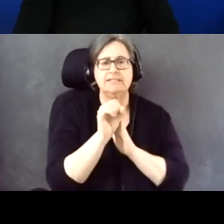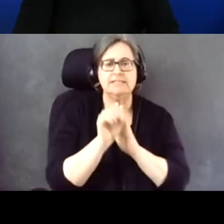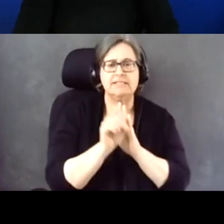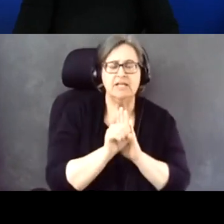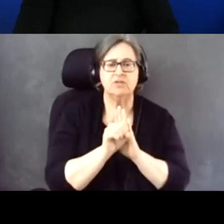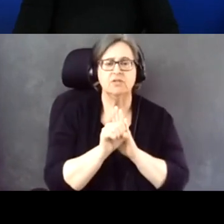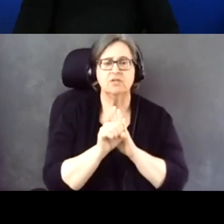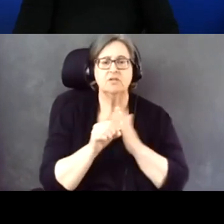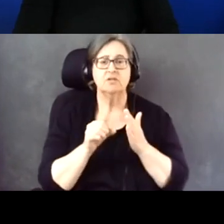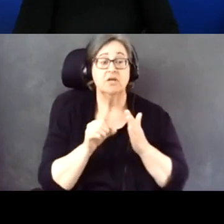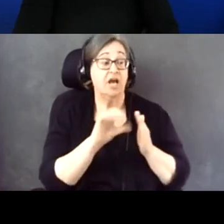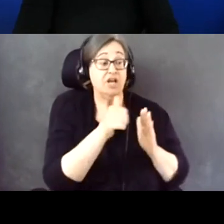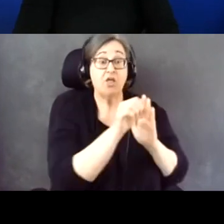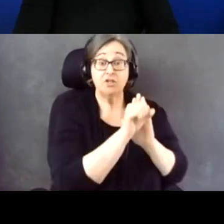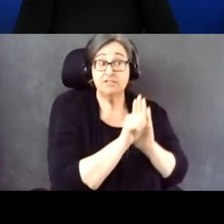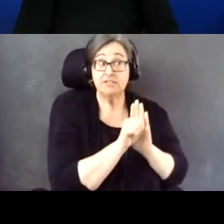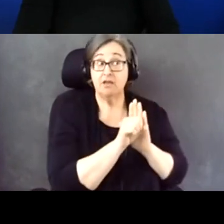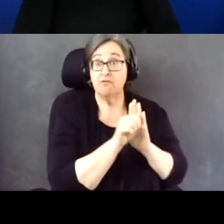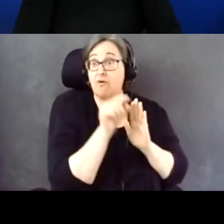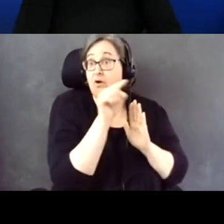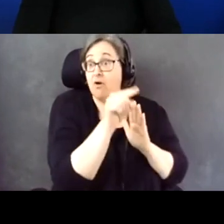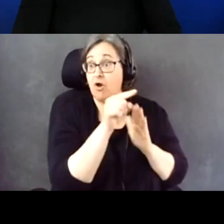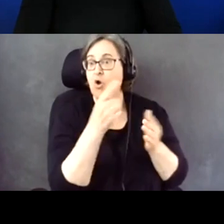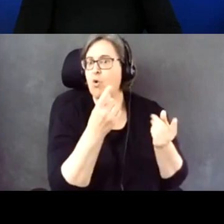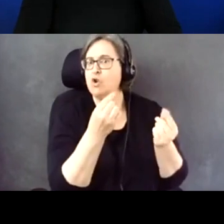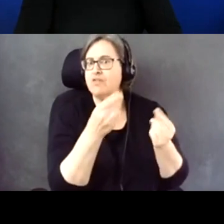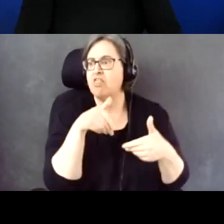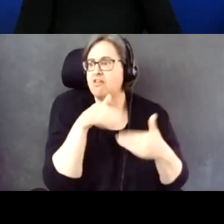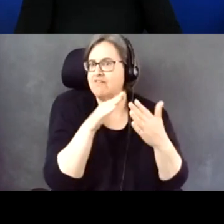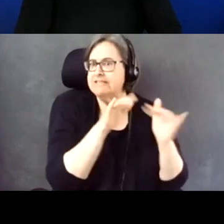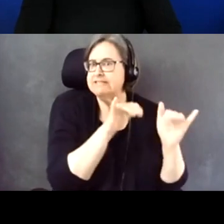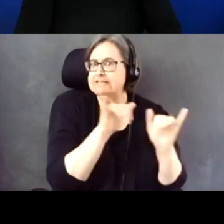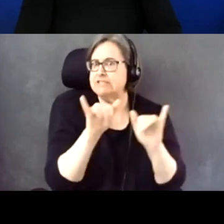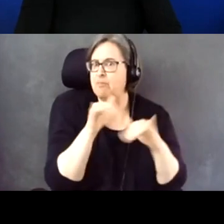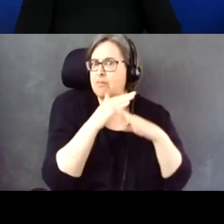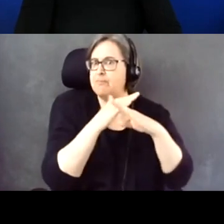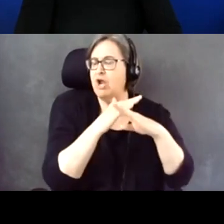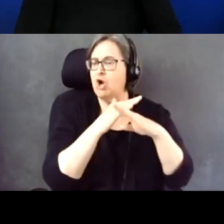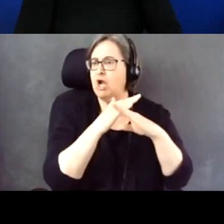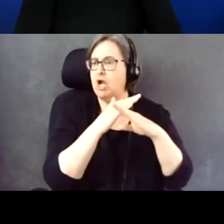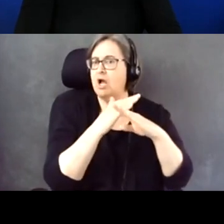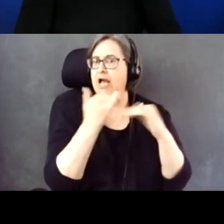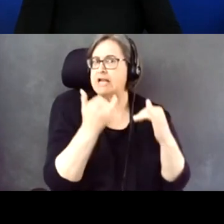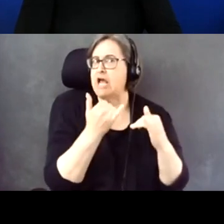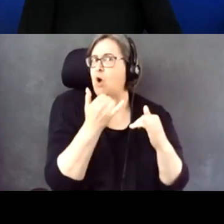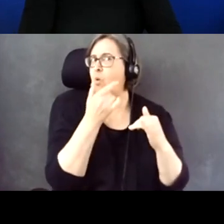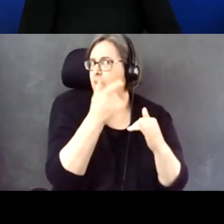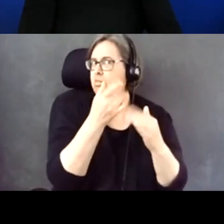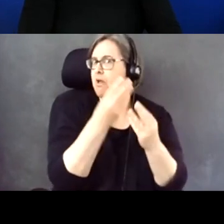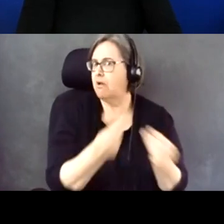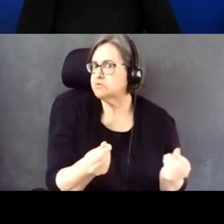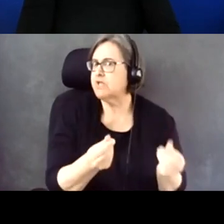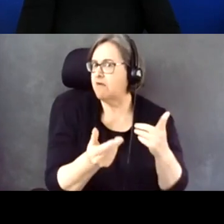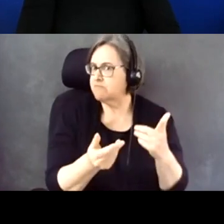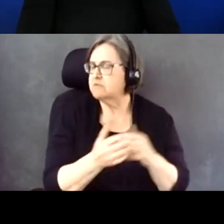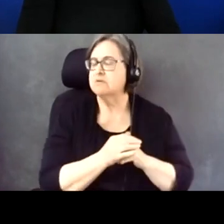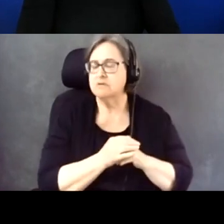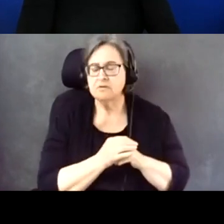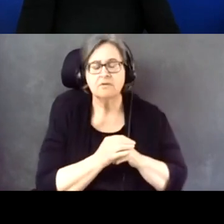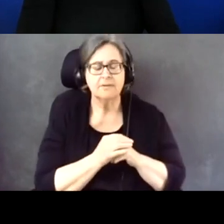Here's where another state is doing and they faced a similar barrier and this is how they solve the issue.